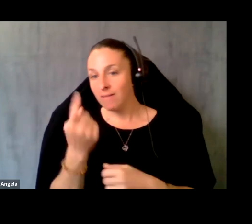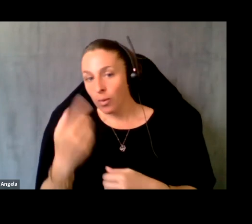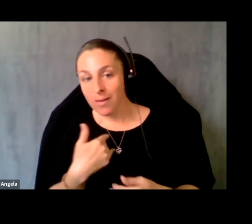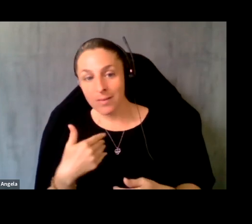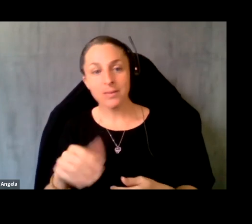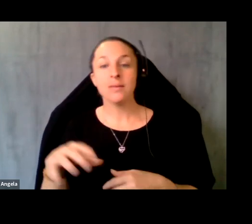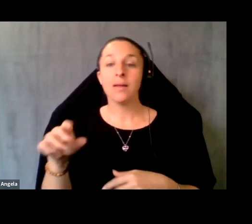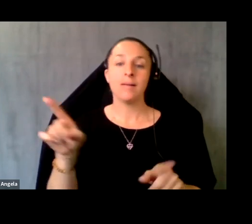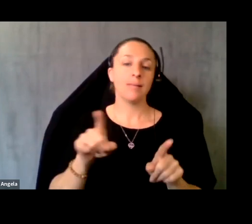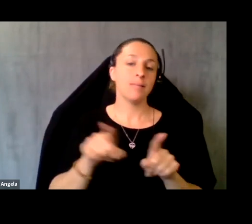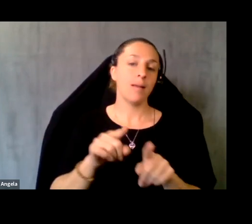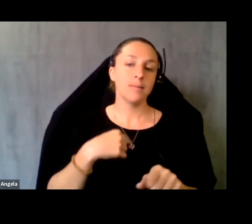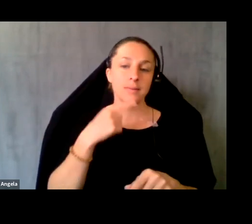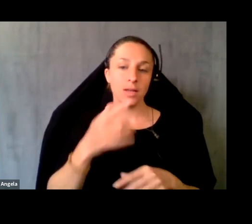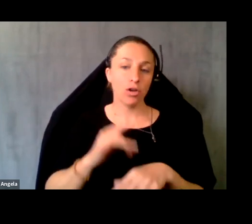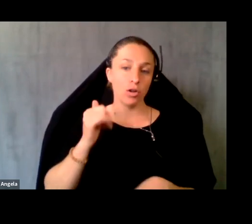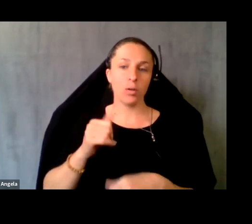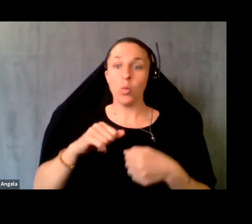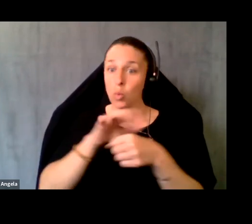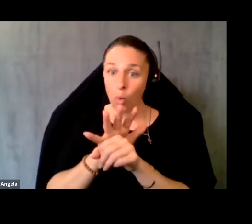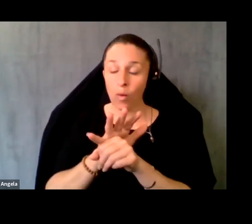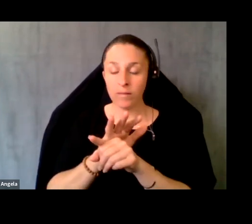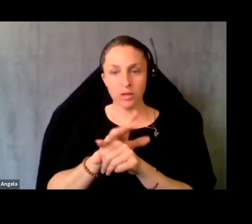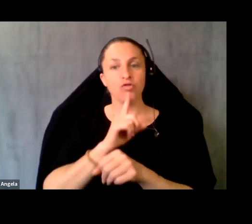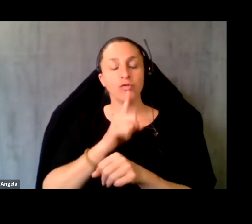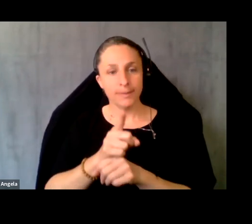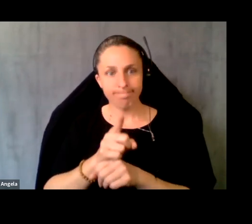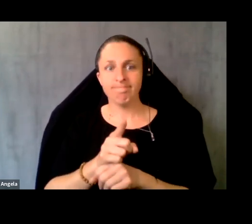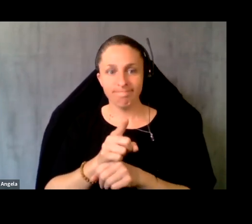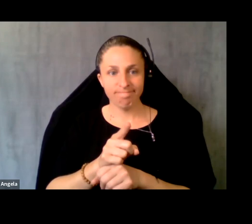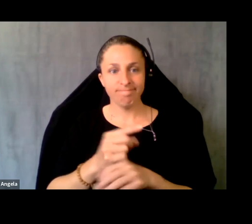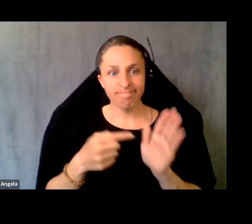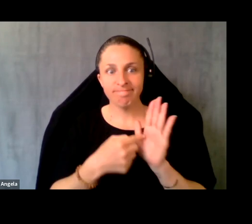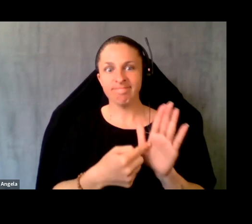as I said earlier, the Covid pandemic really highlighted the issue of not everyone has access